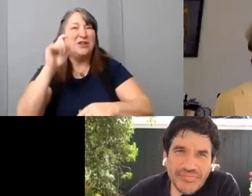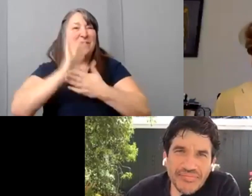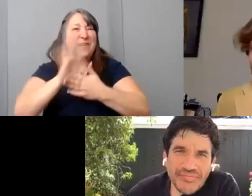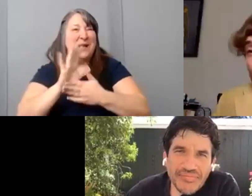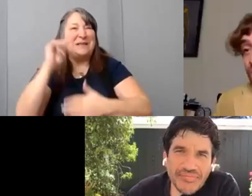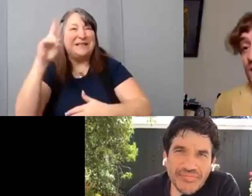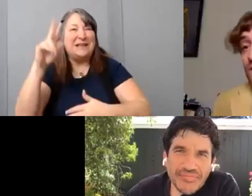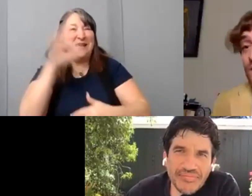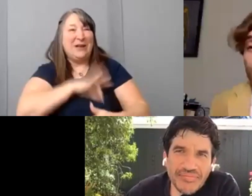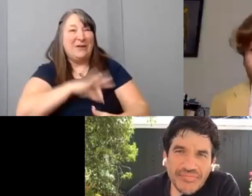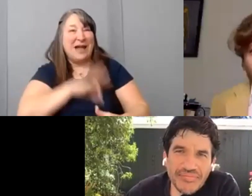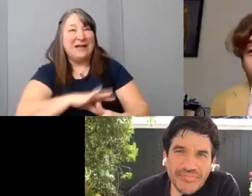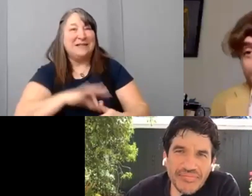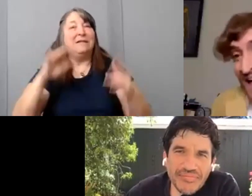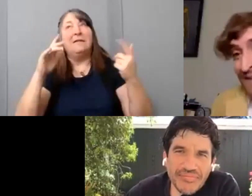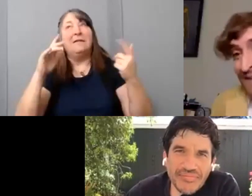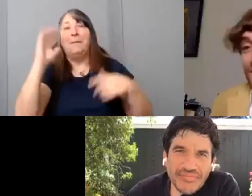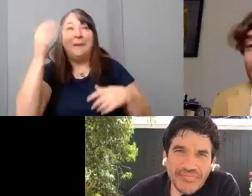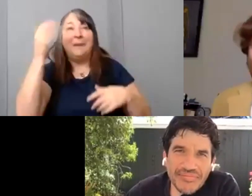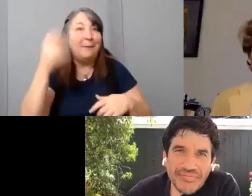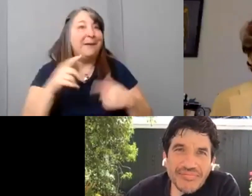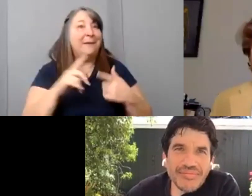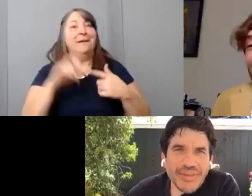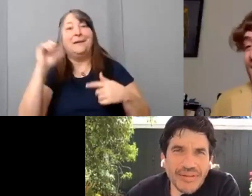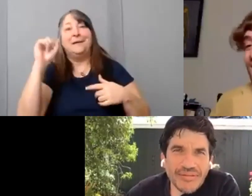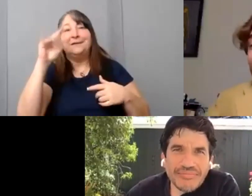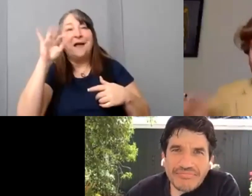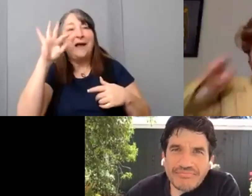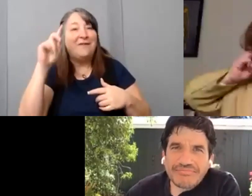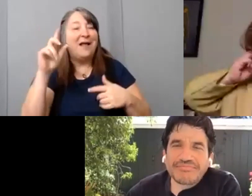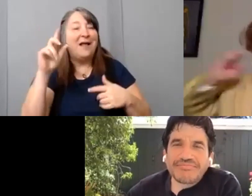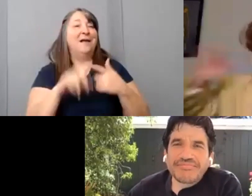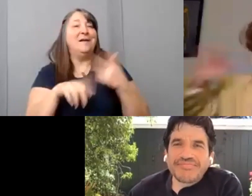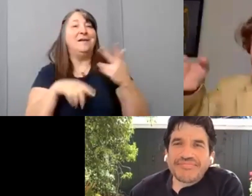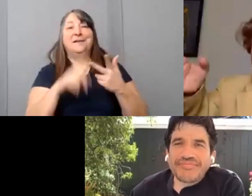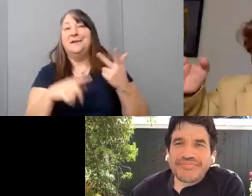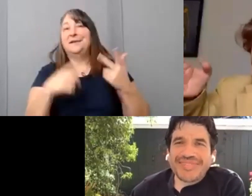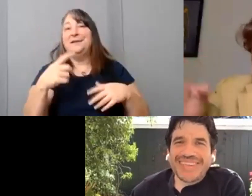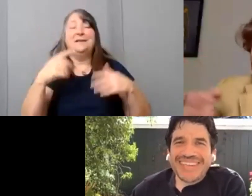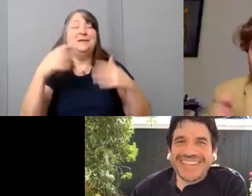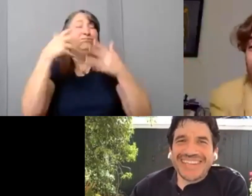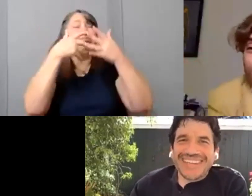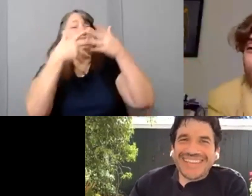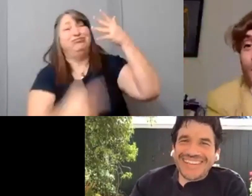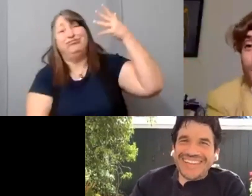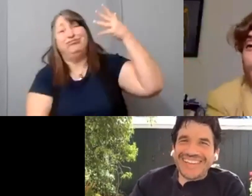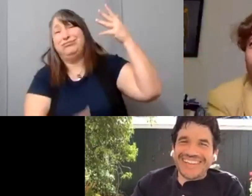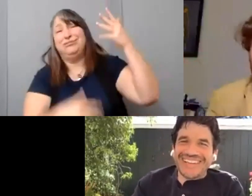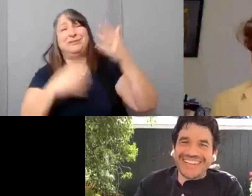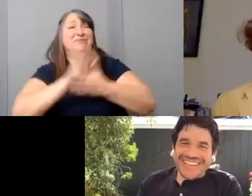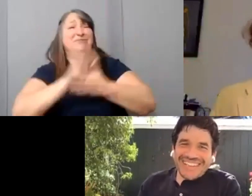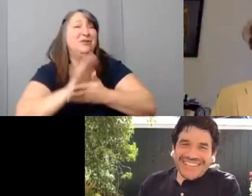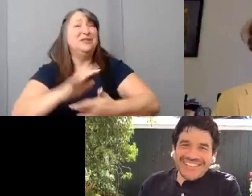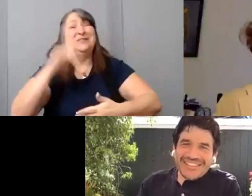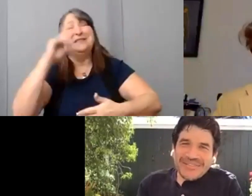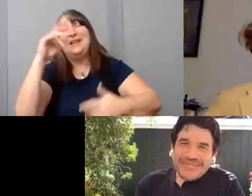Mirror Mirror, Seinfeld uh a gazillion credits. You can literally be the one hour uh segment.